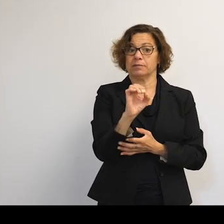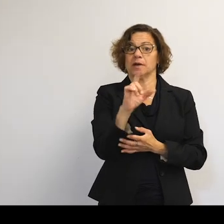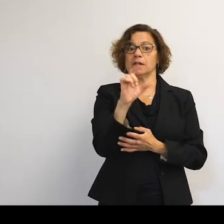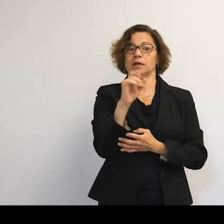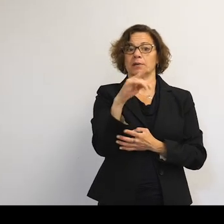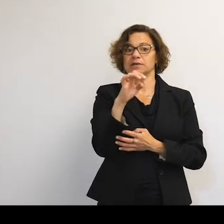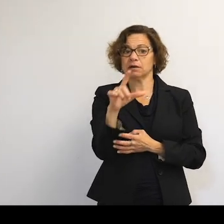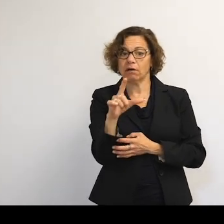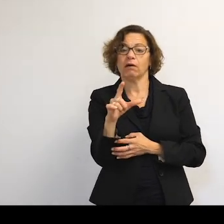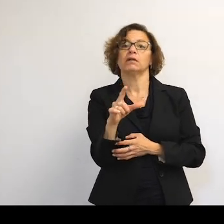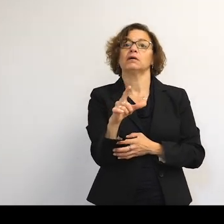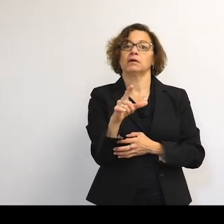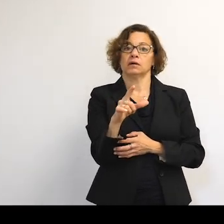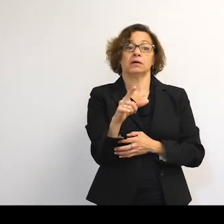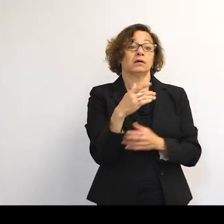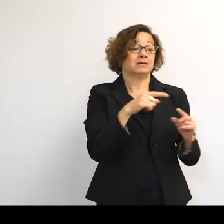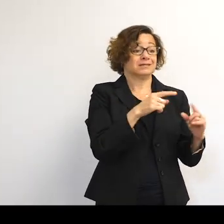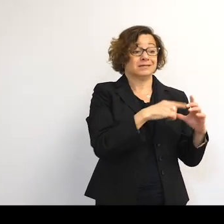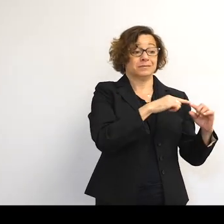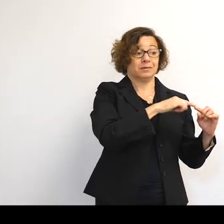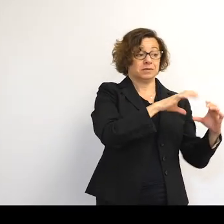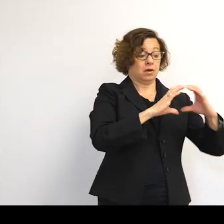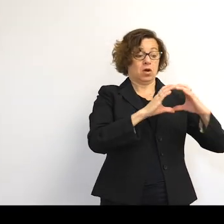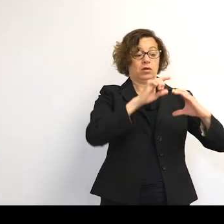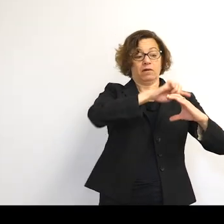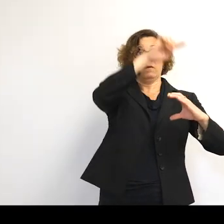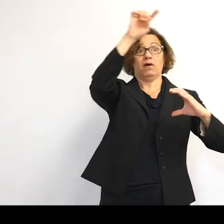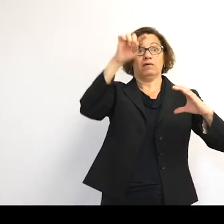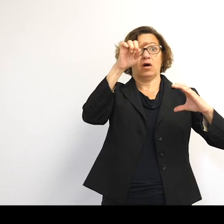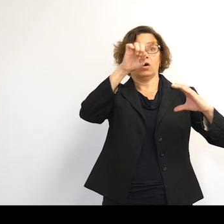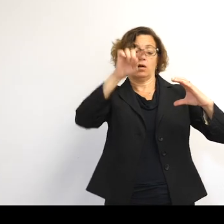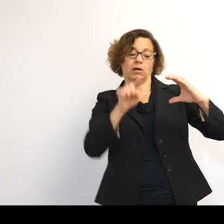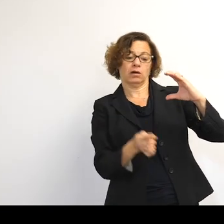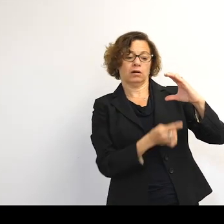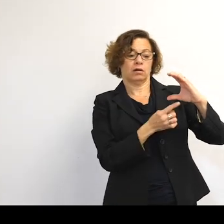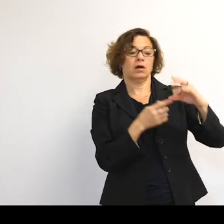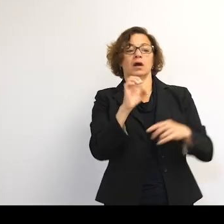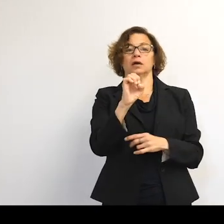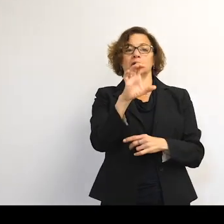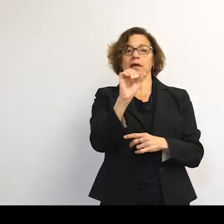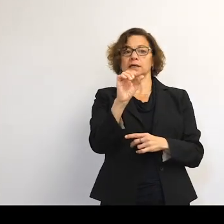And sometimes they're far away from the Earth, and sometimes they come in very close. It's called an eccentric orbit.